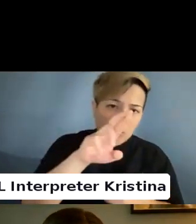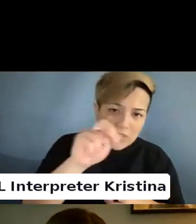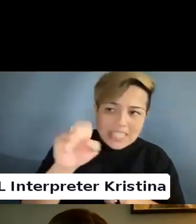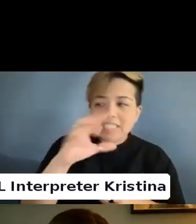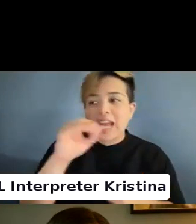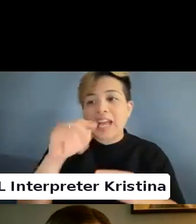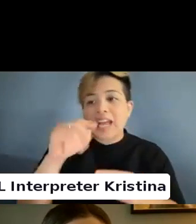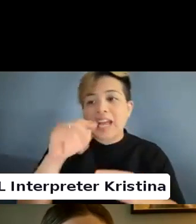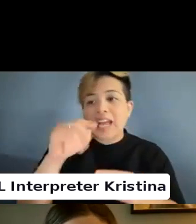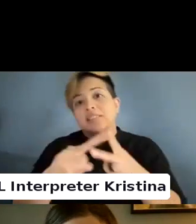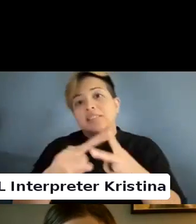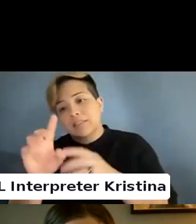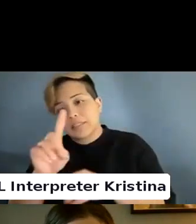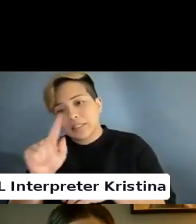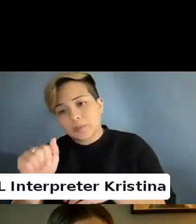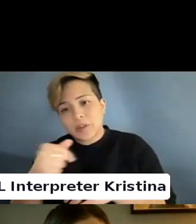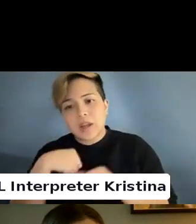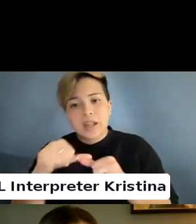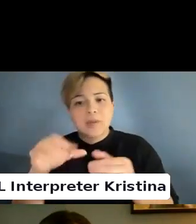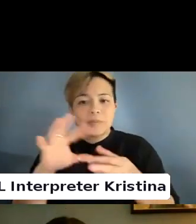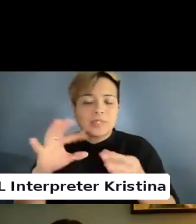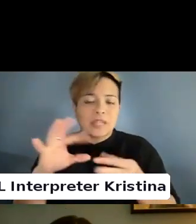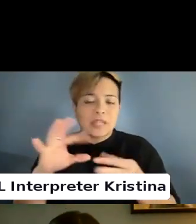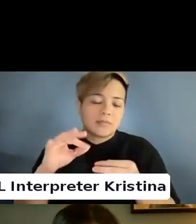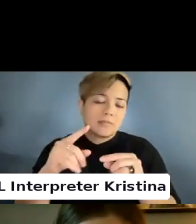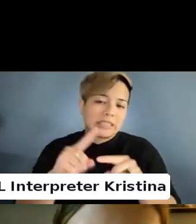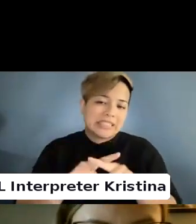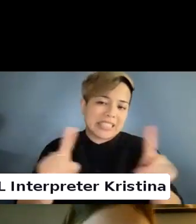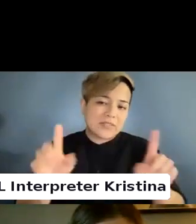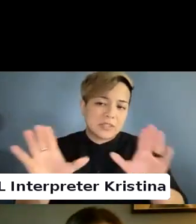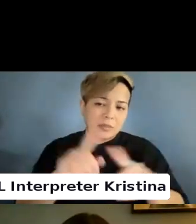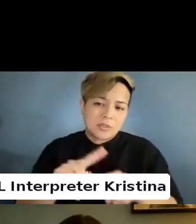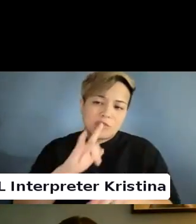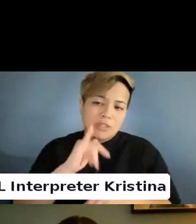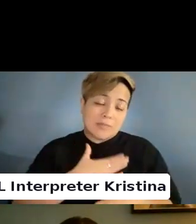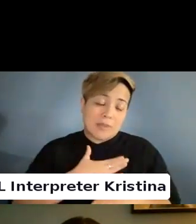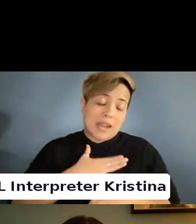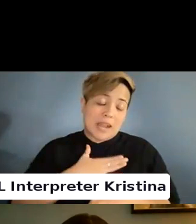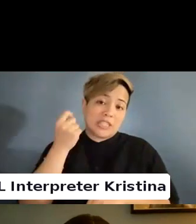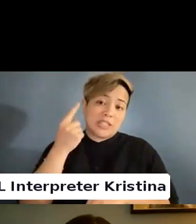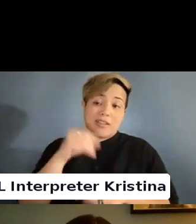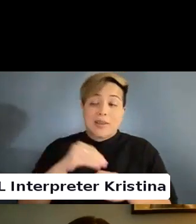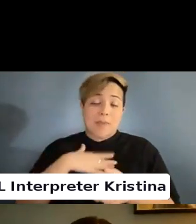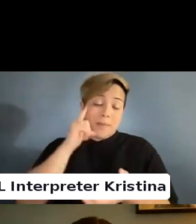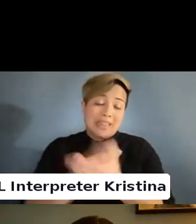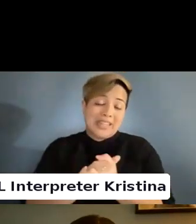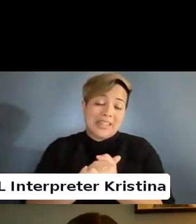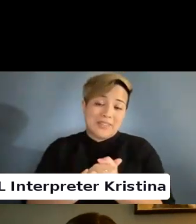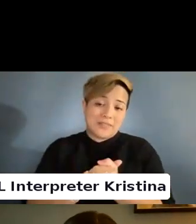I kept saying the difference. But really my understanding and my belief is.